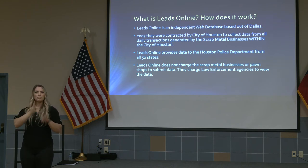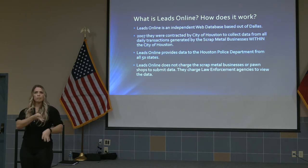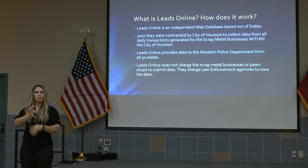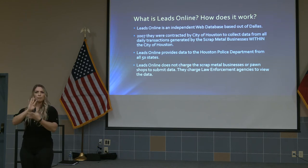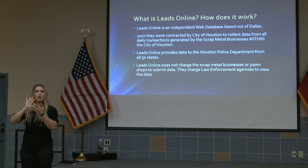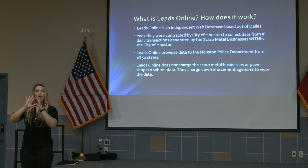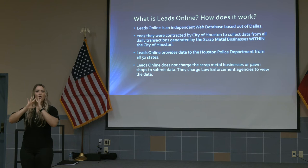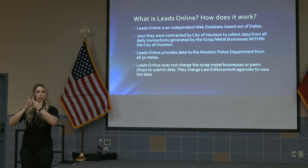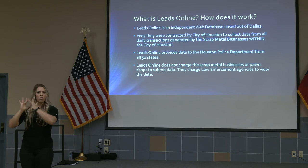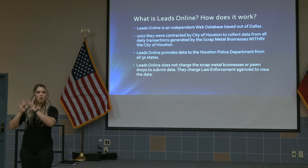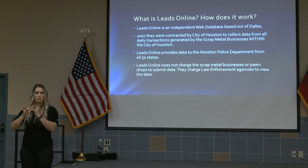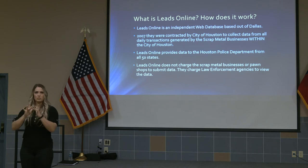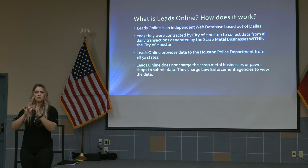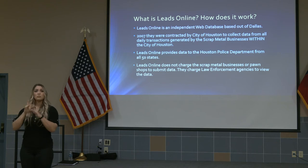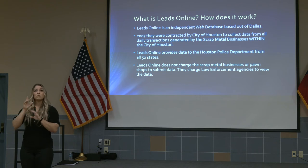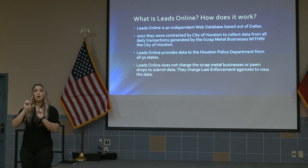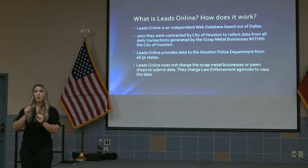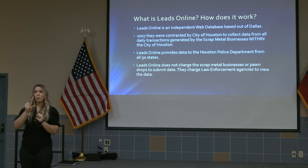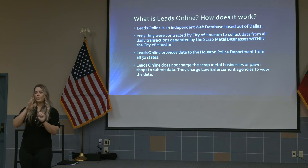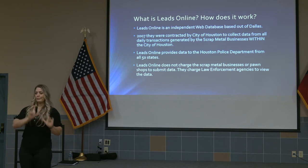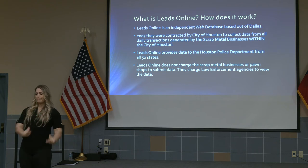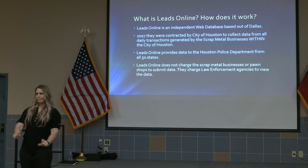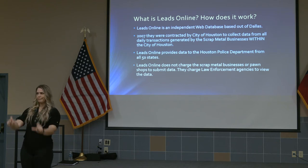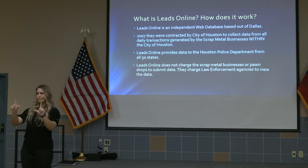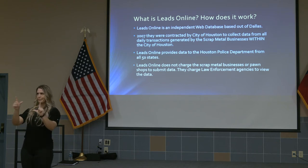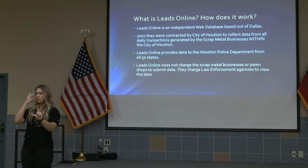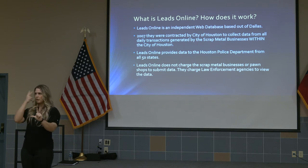we can go and lease online and we can see what's being reported to lease online